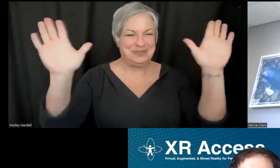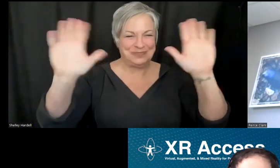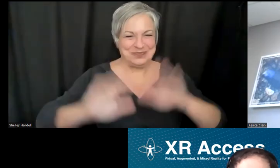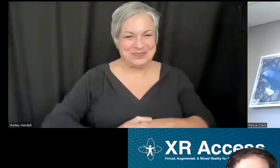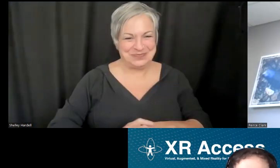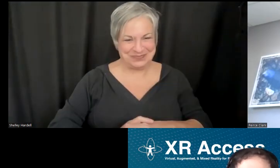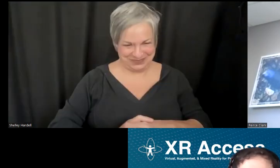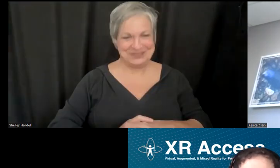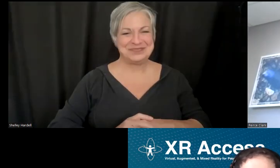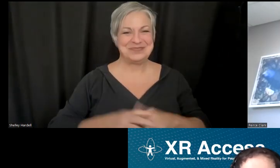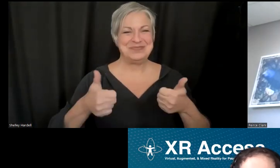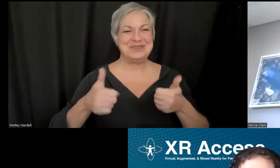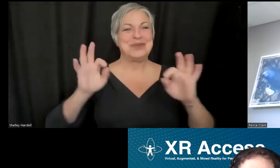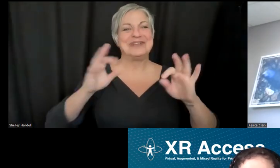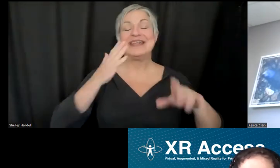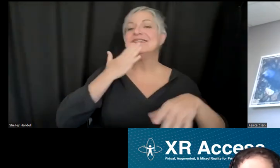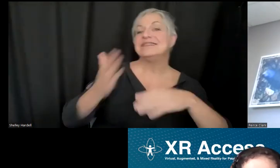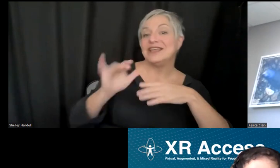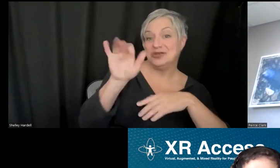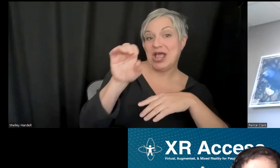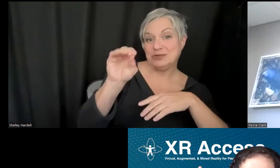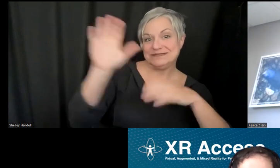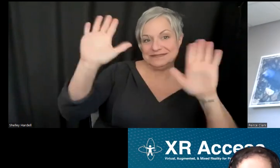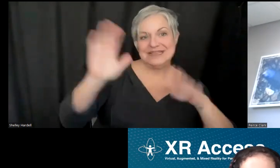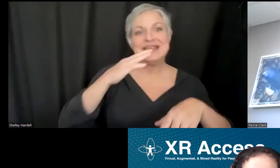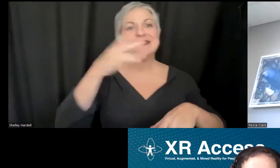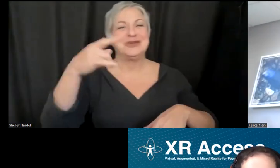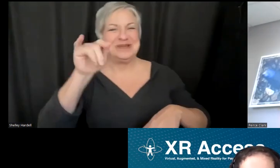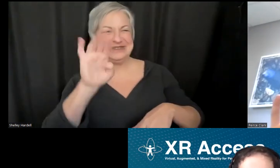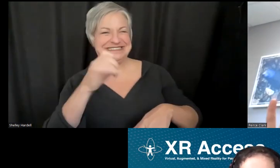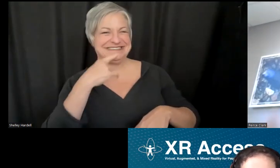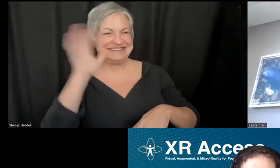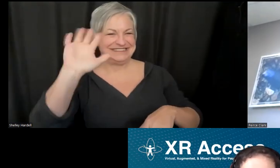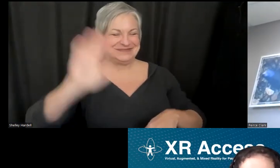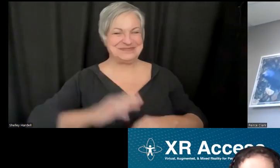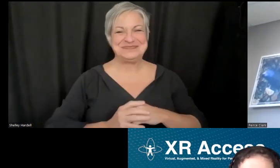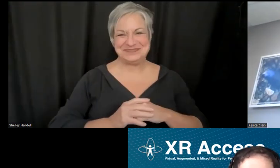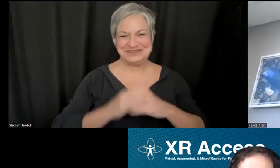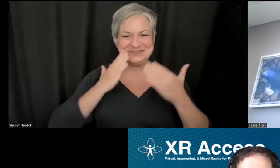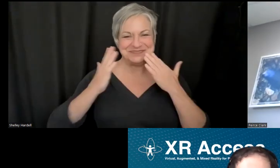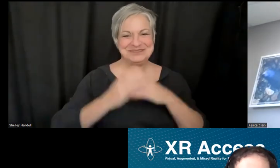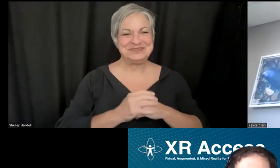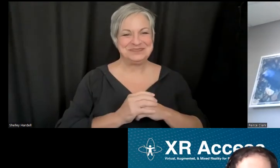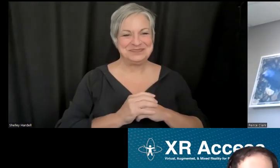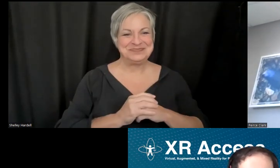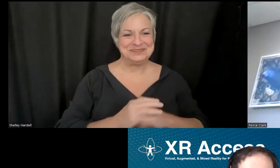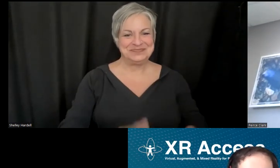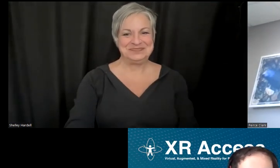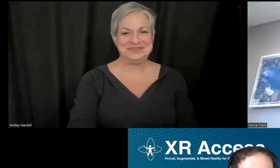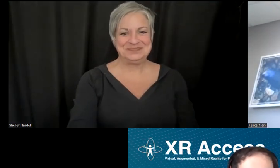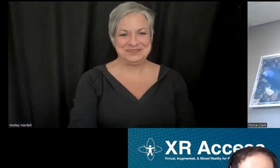Peirce: Perfect. Thank you all.